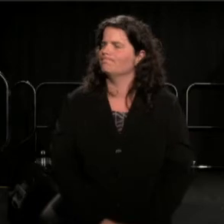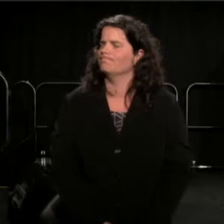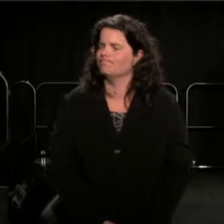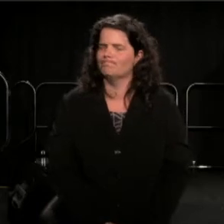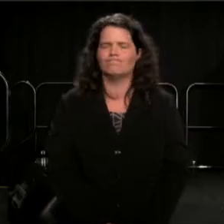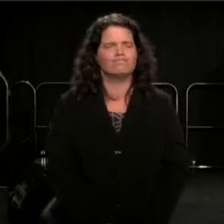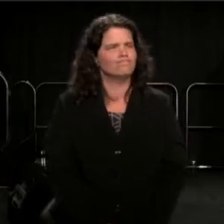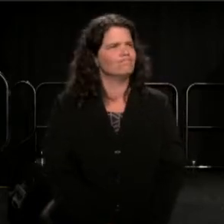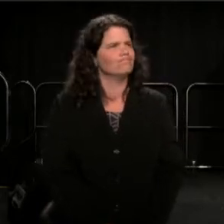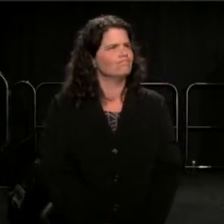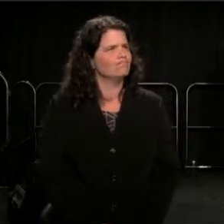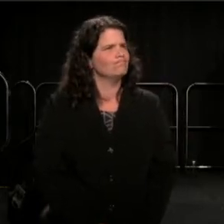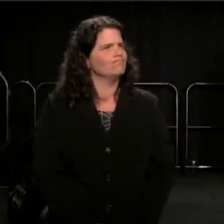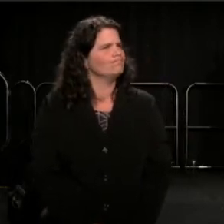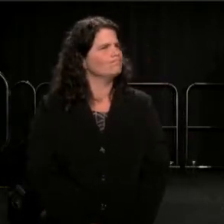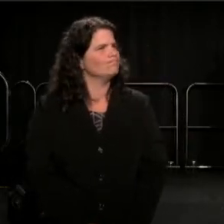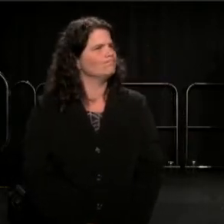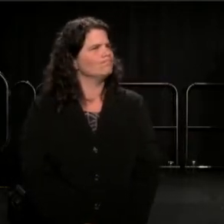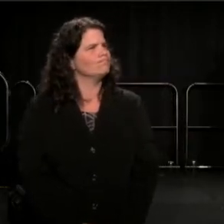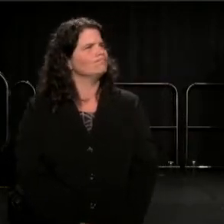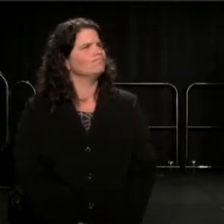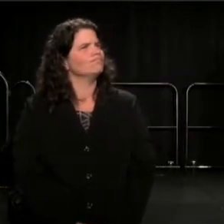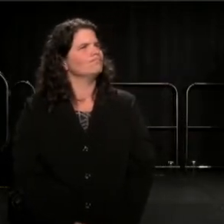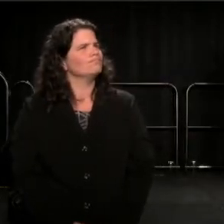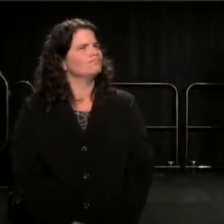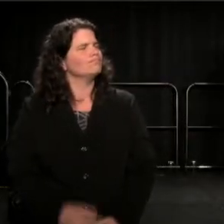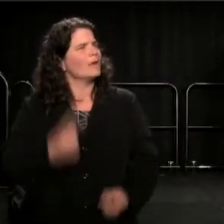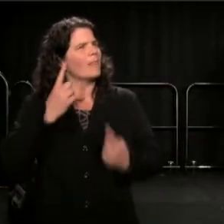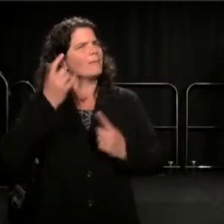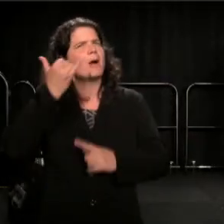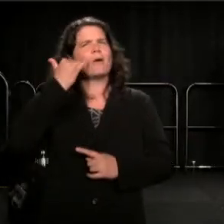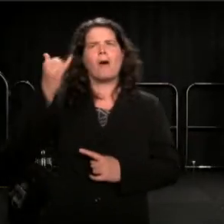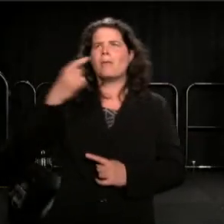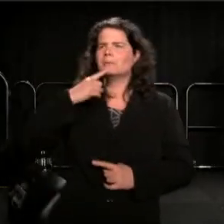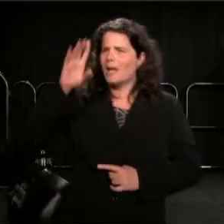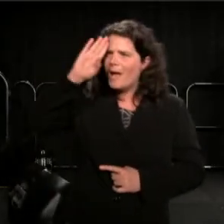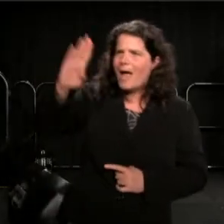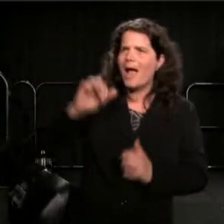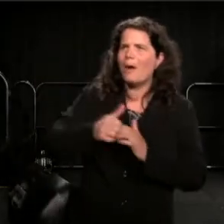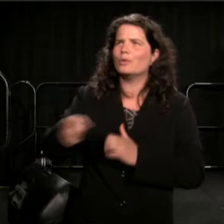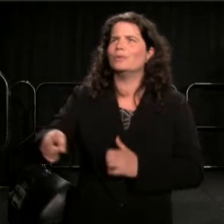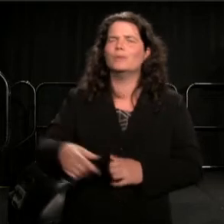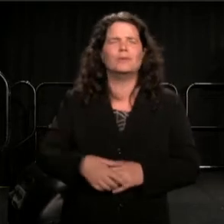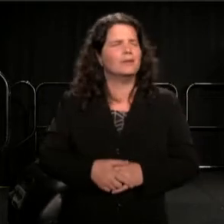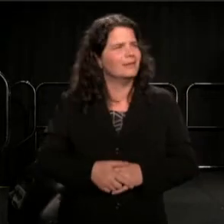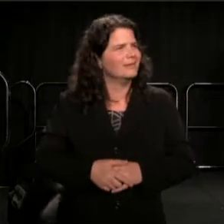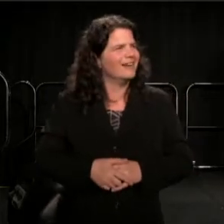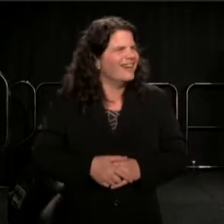I think about calling him up, saying hello to him, "How you doing?" The only time, something like this happened before,